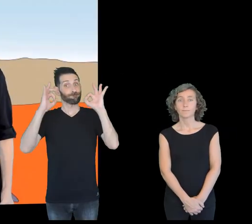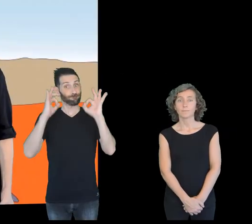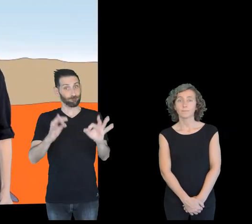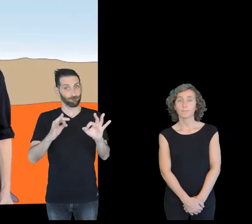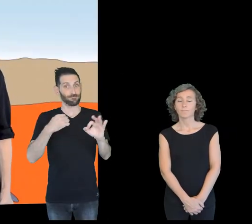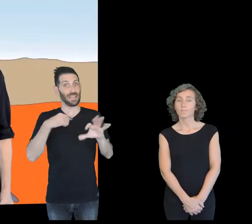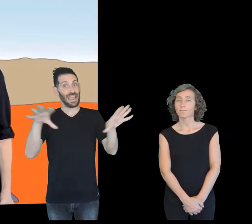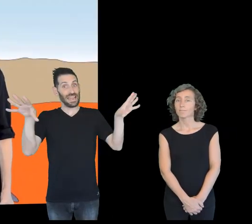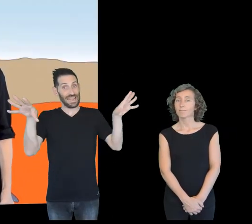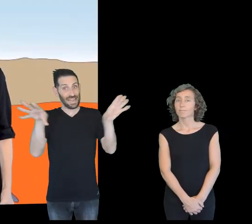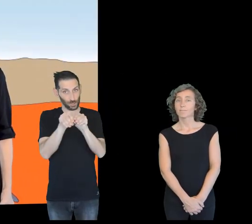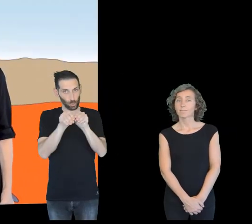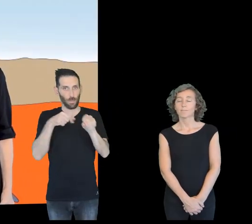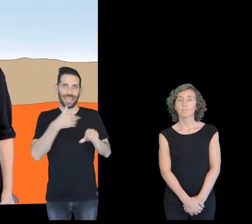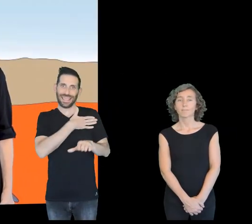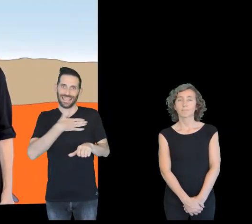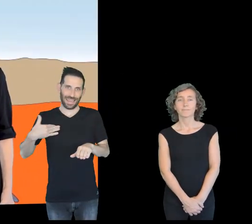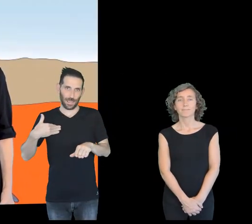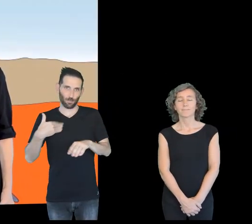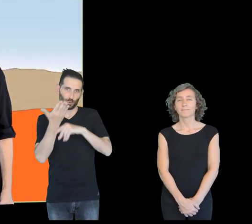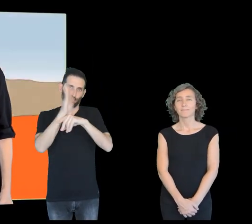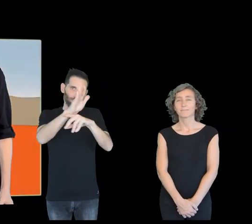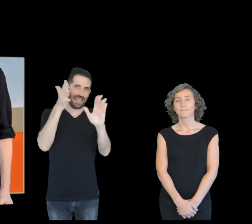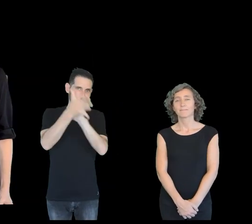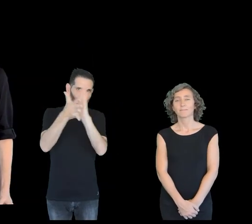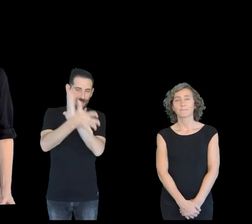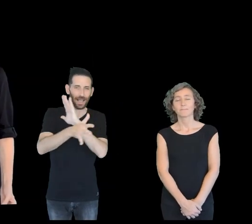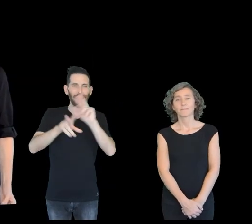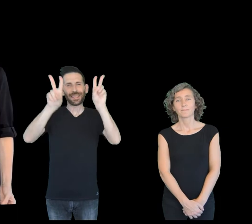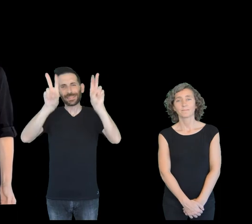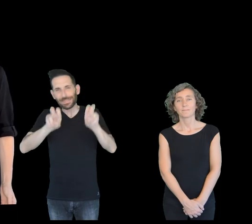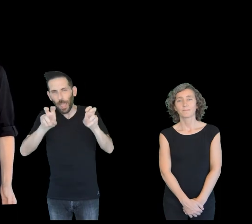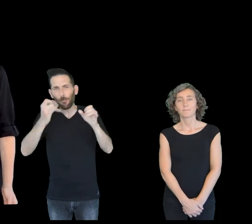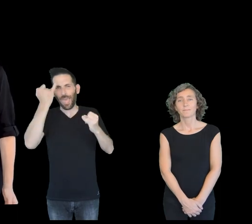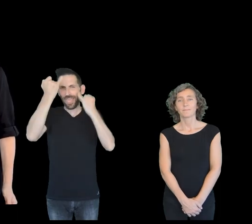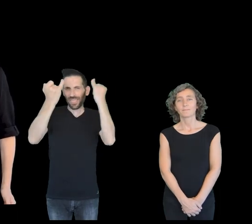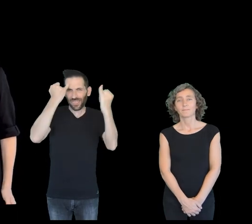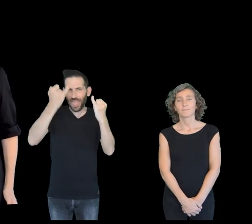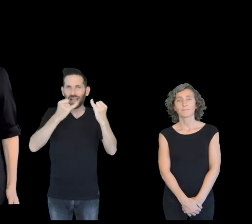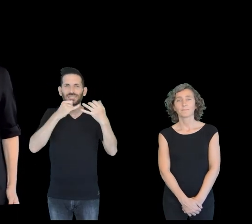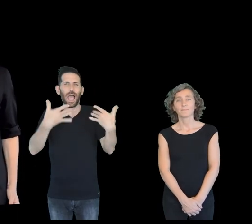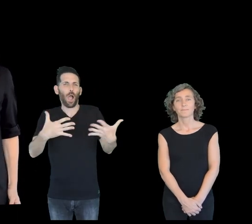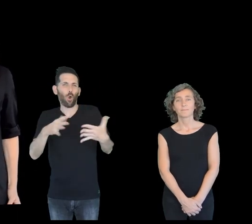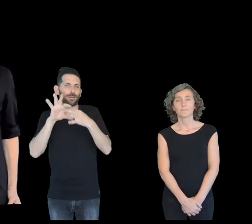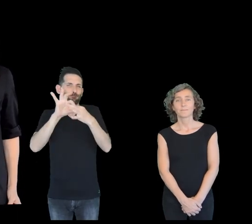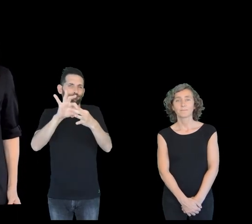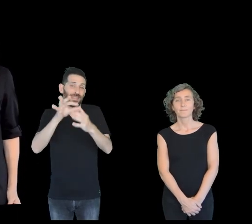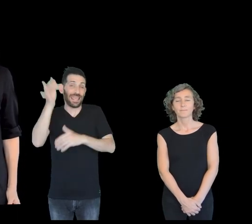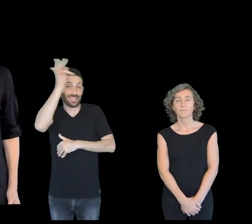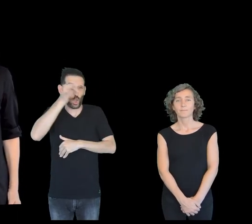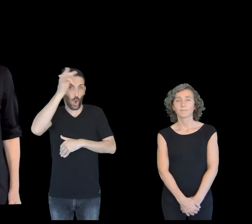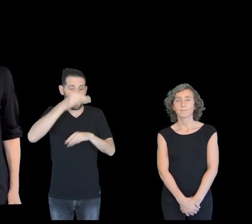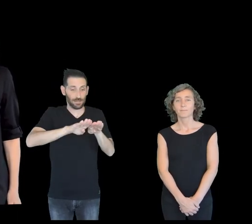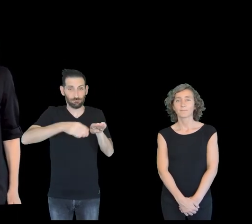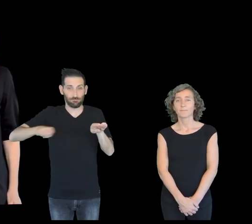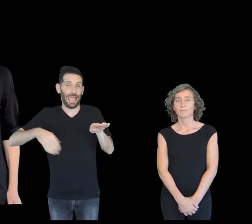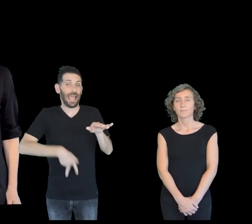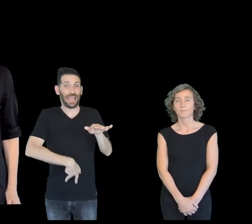This was a summary of what we wanted to tell you with regard to the ideas which support the global tectonic plates.